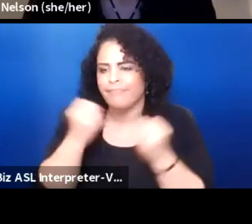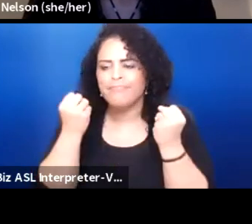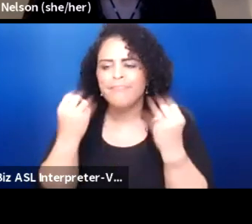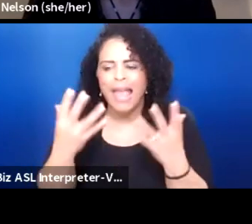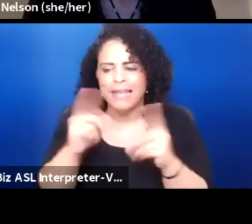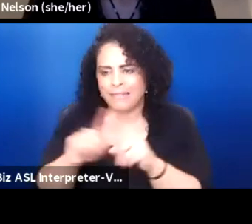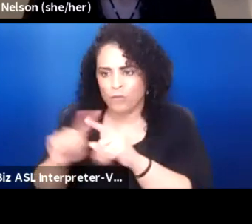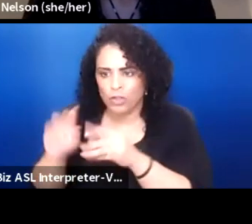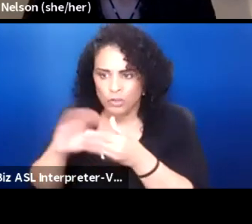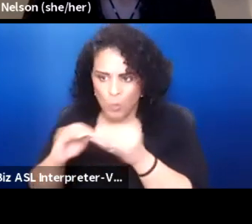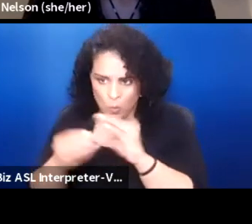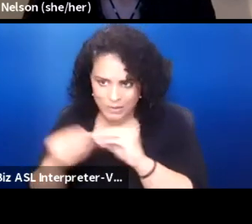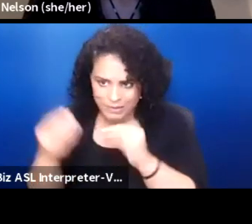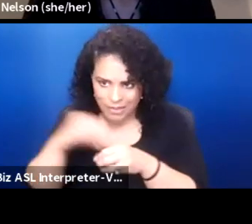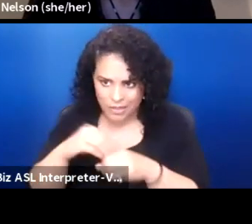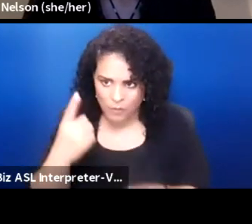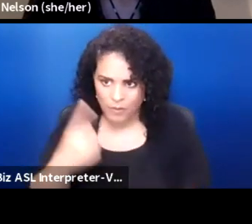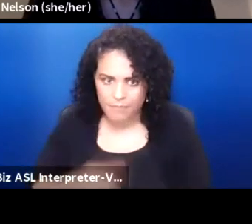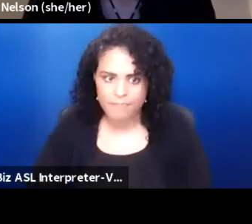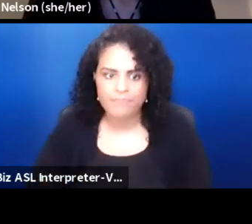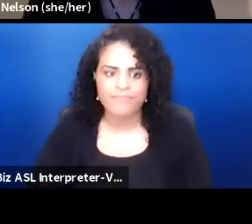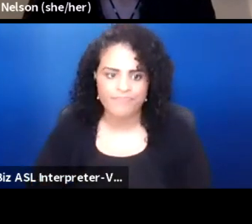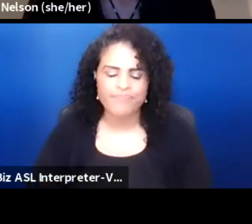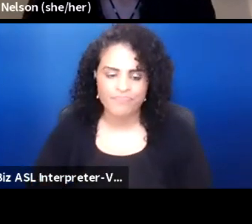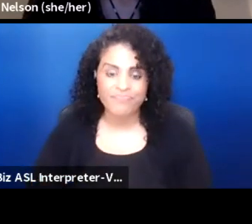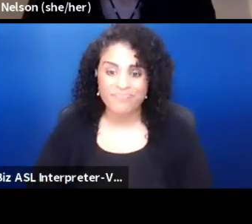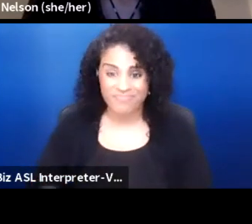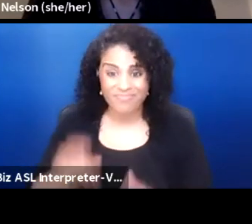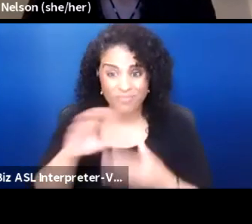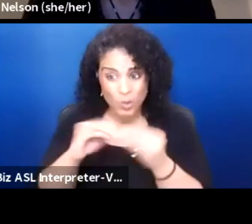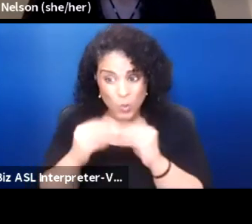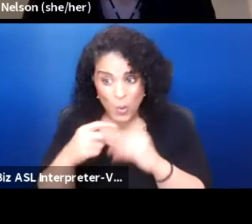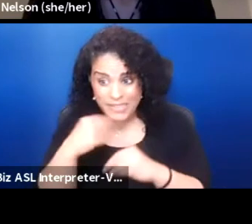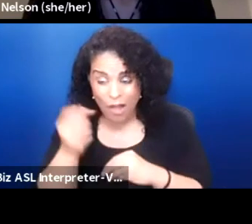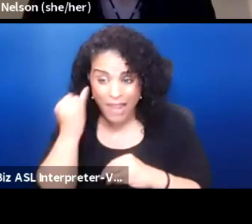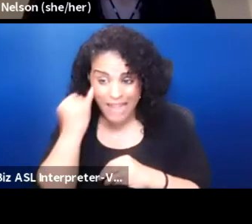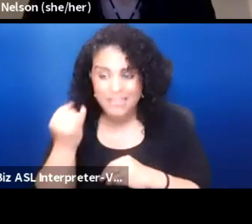So the storytelling idea, I think, is profound